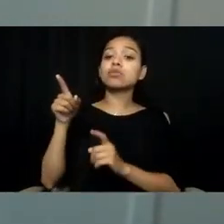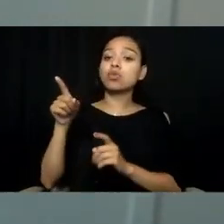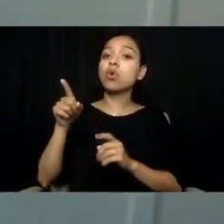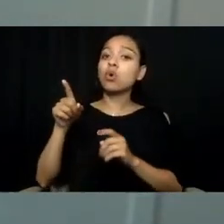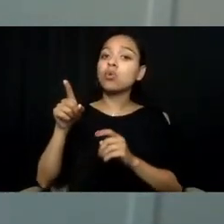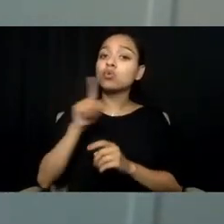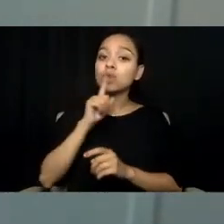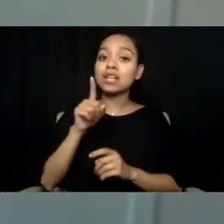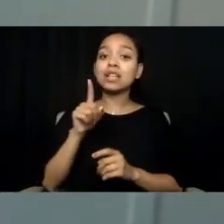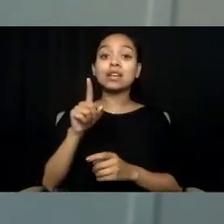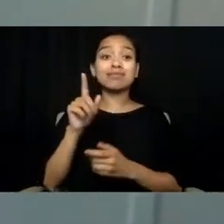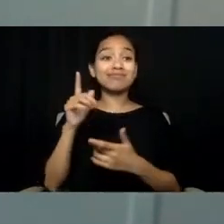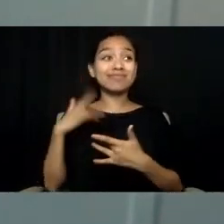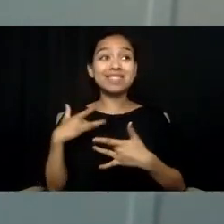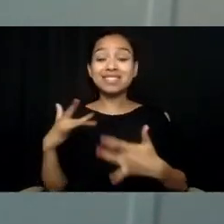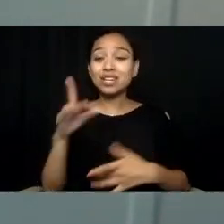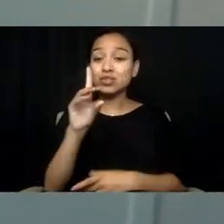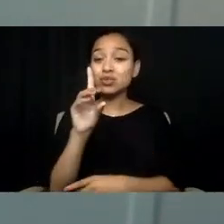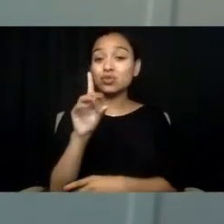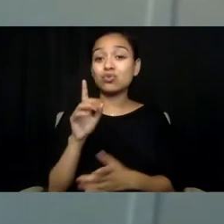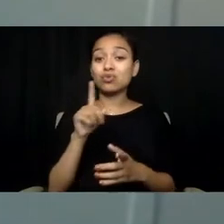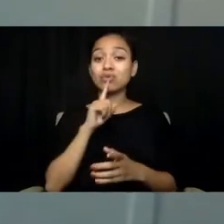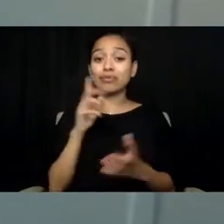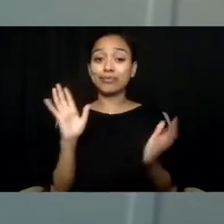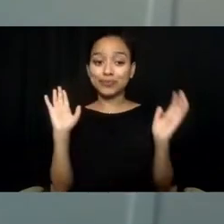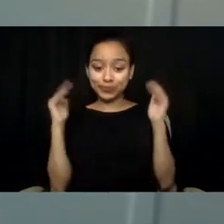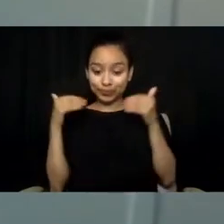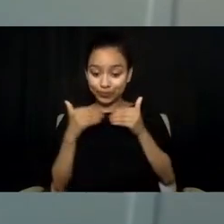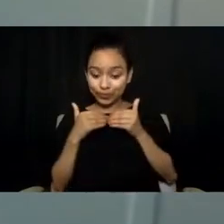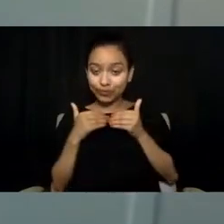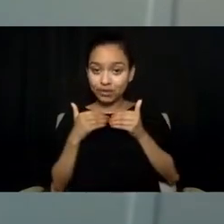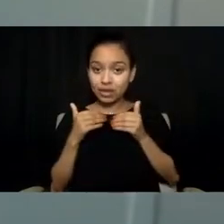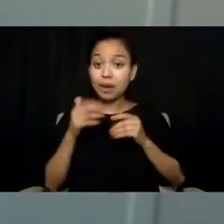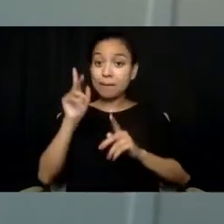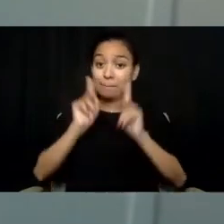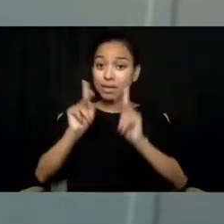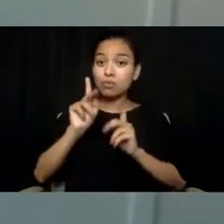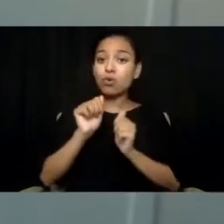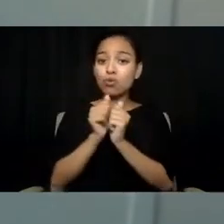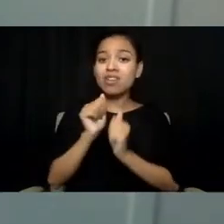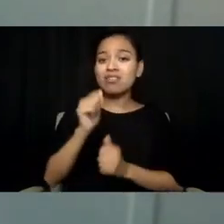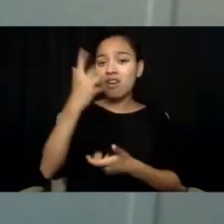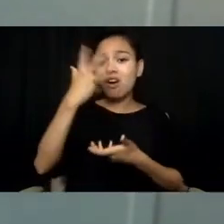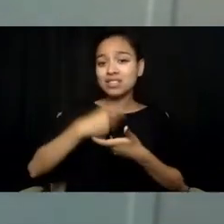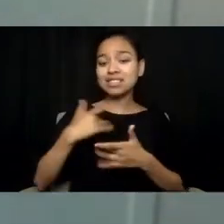which autistic people do for self-care and to stay regulated,